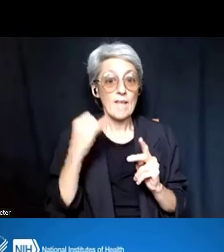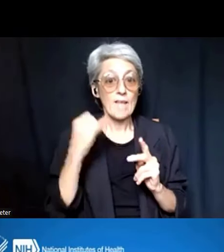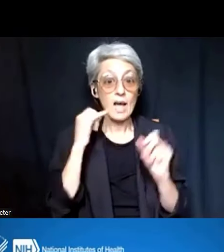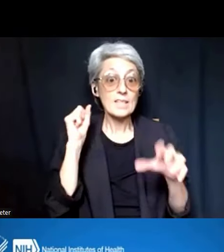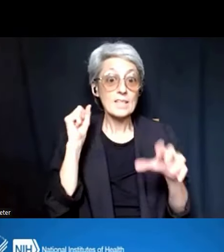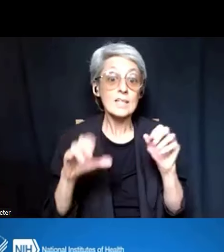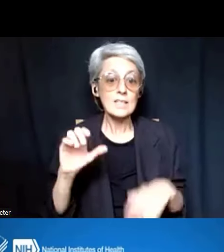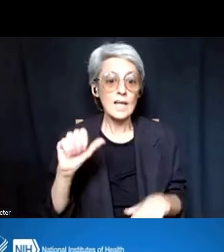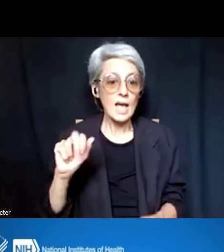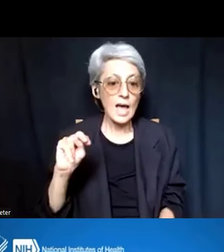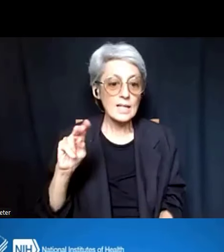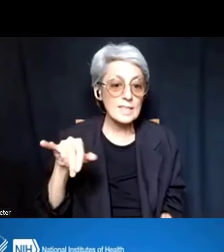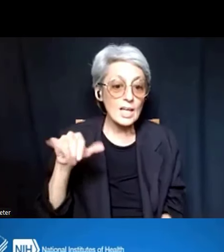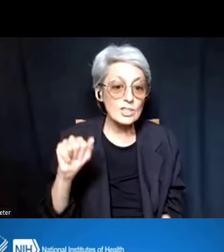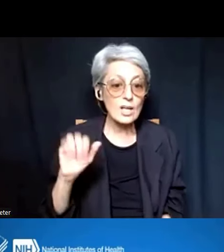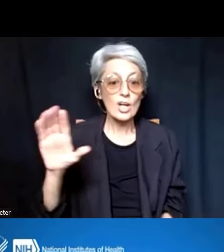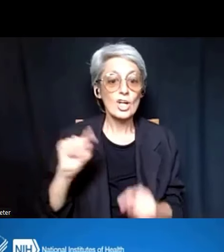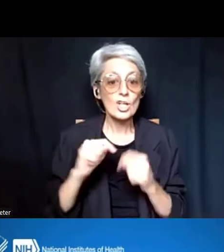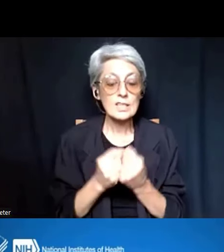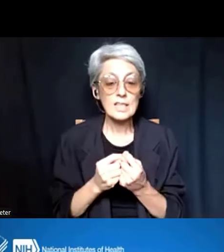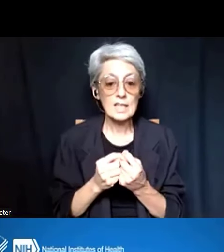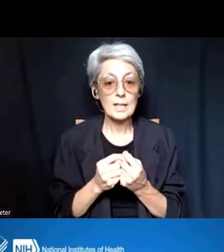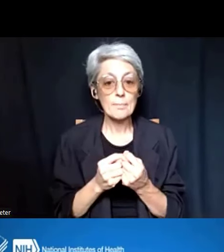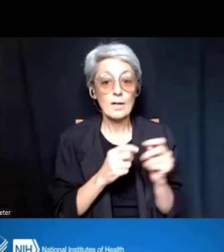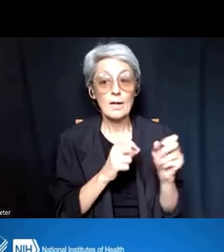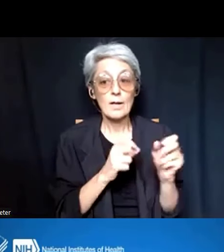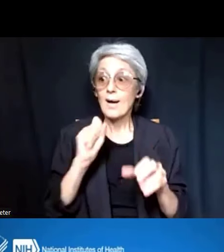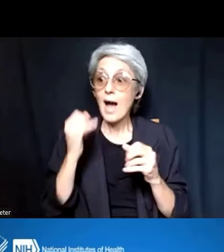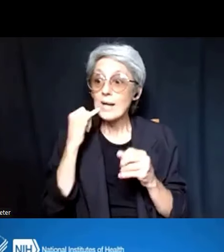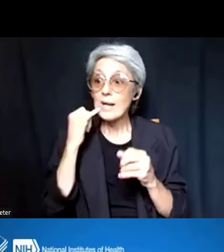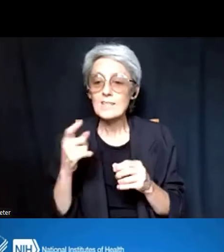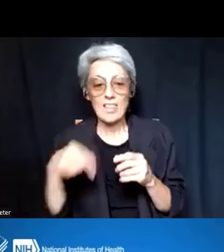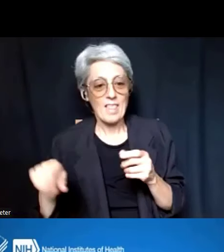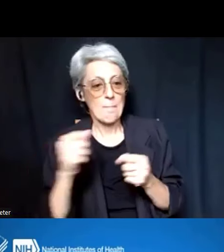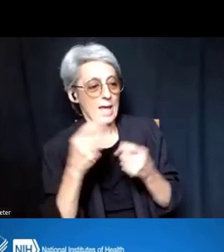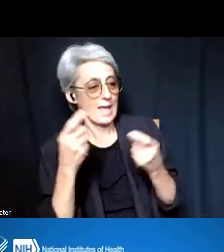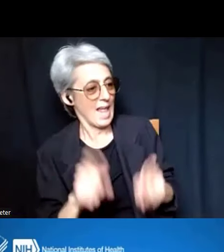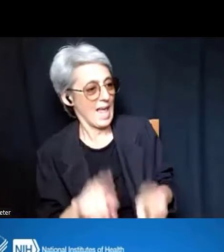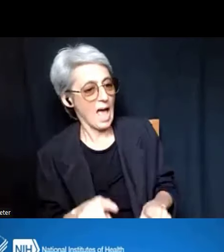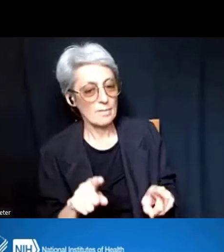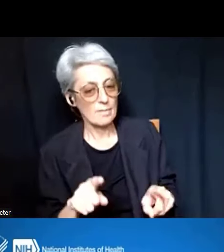and her team make them happen, with a lot of flexibility. So, i just want to make sure